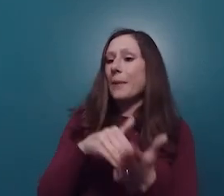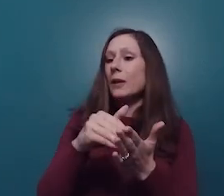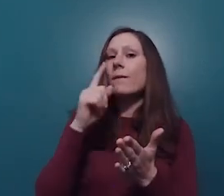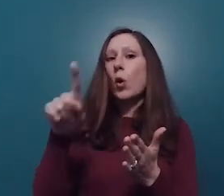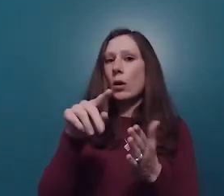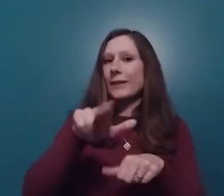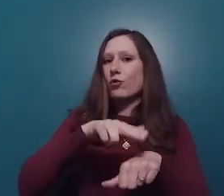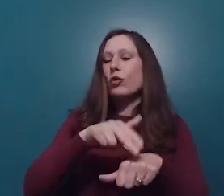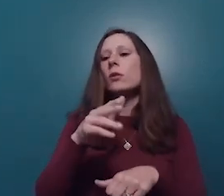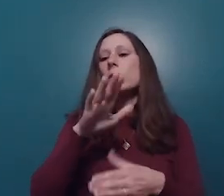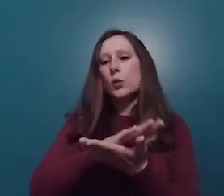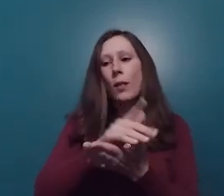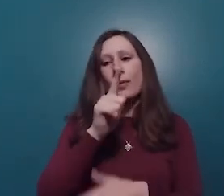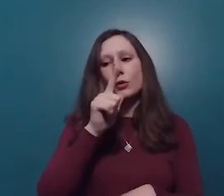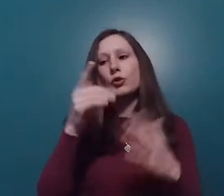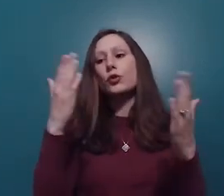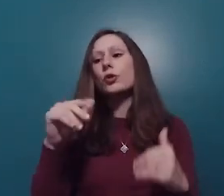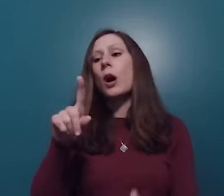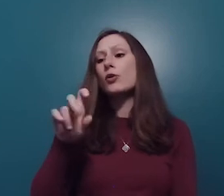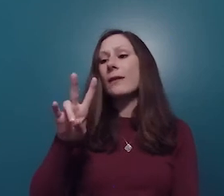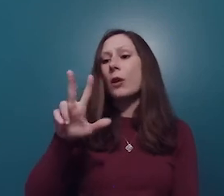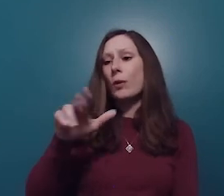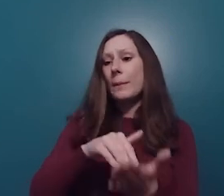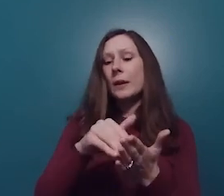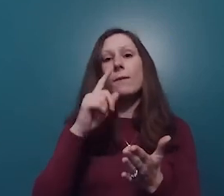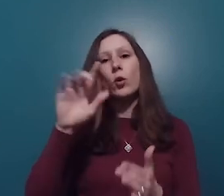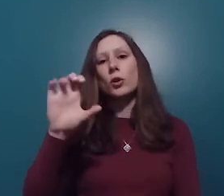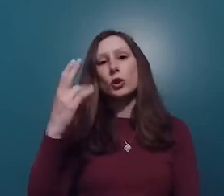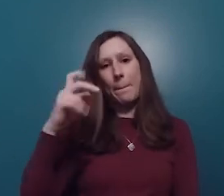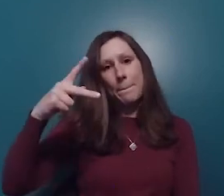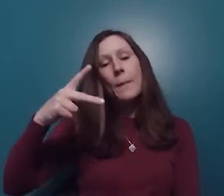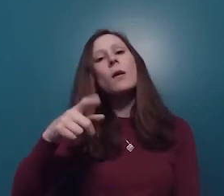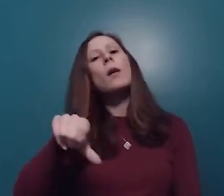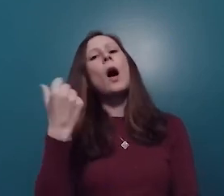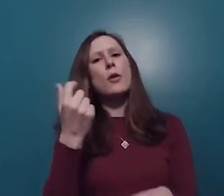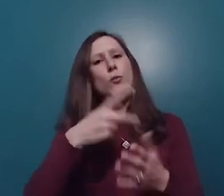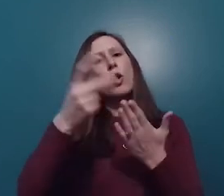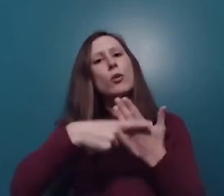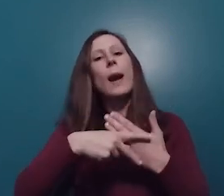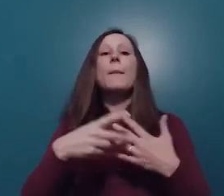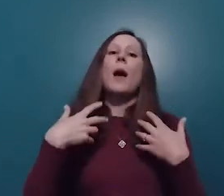$210 million for national school lunch programs, $173 million for CHIP. And there are also programs